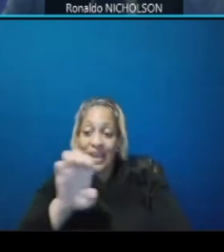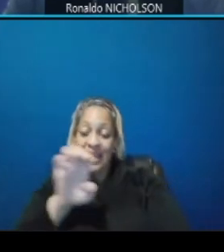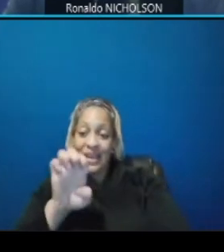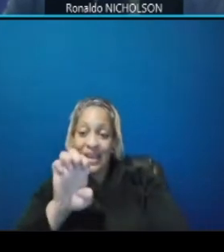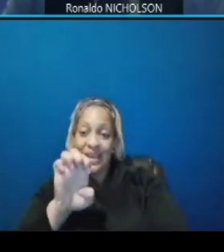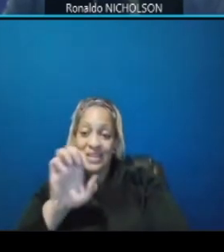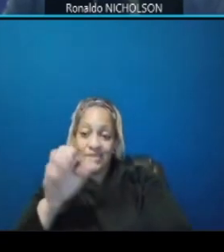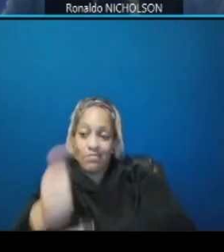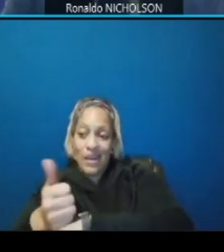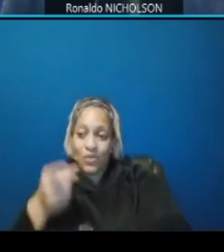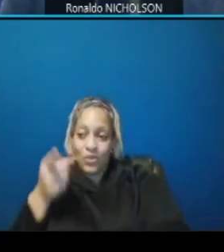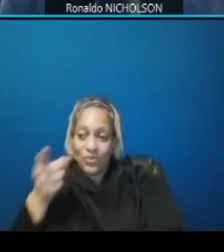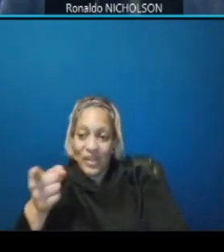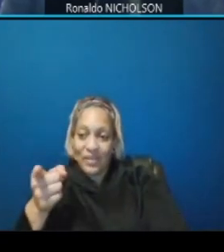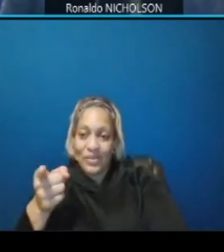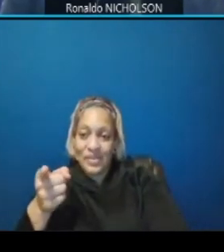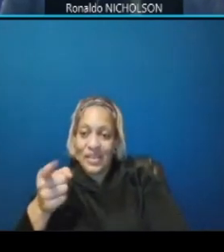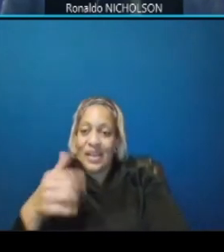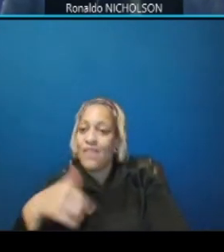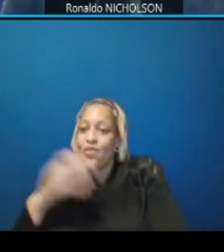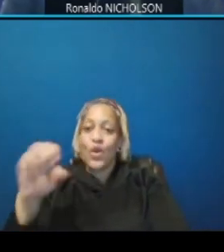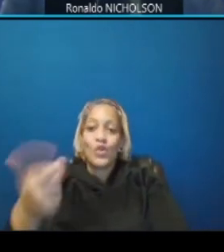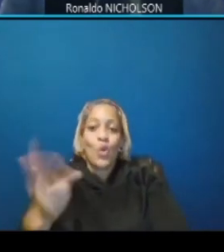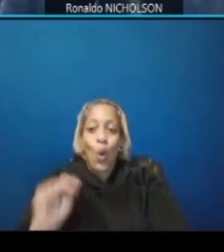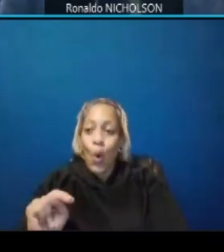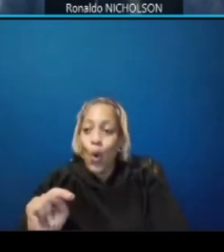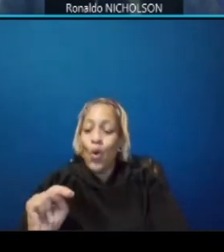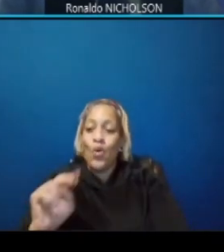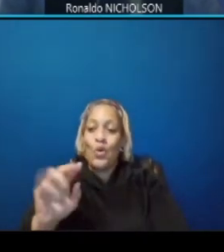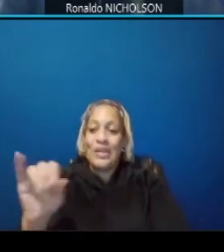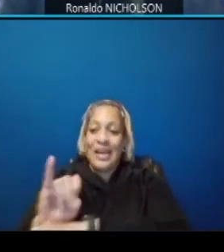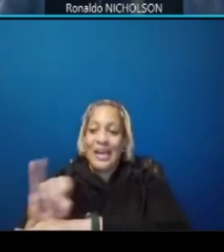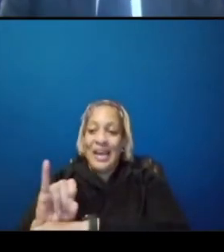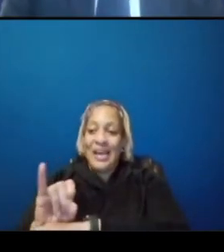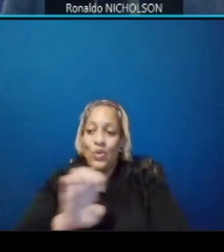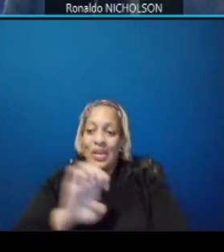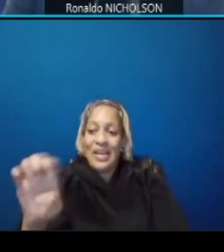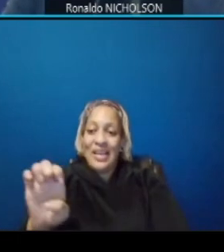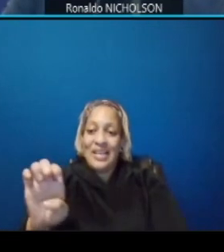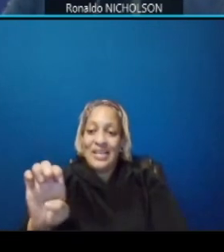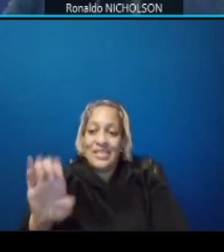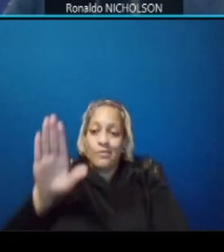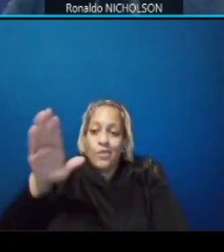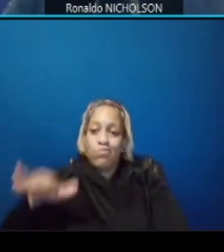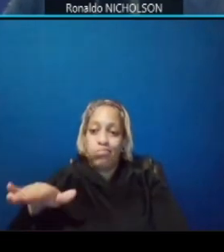traffic will have its own island on the eastbound side on the eastern side of the intersection